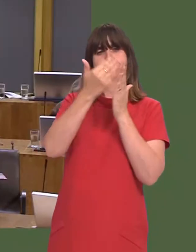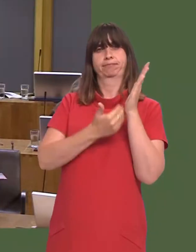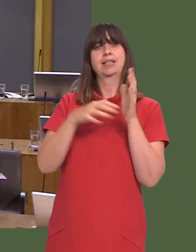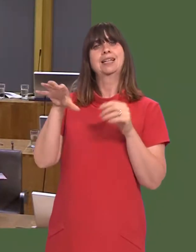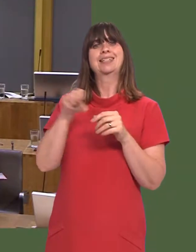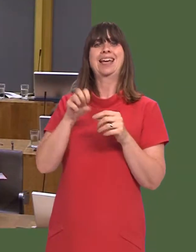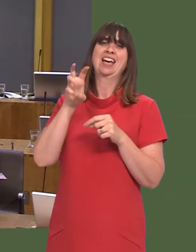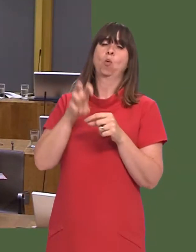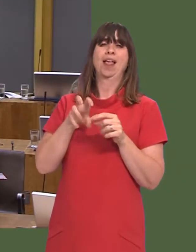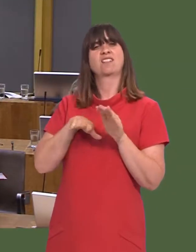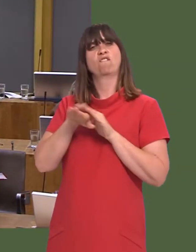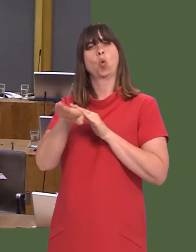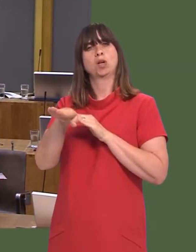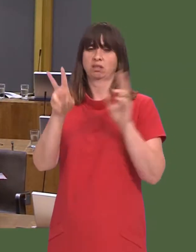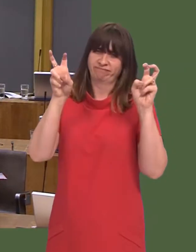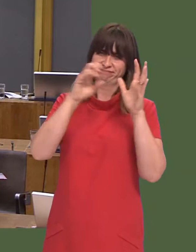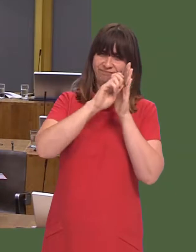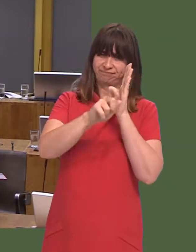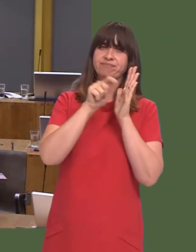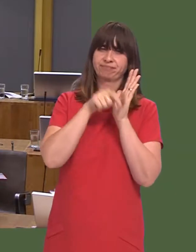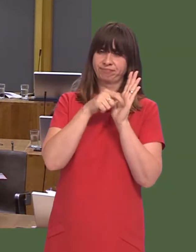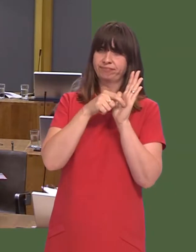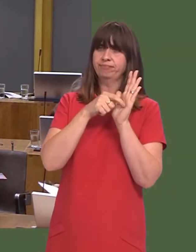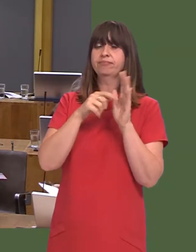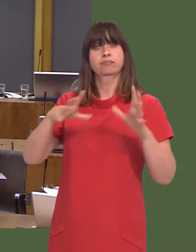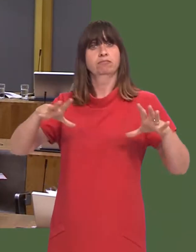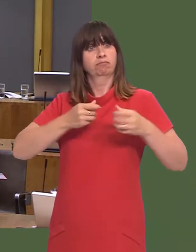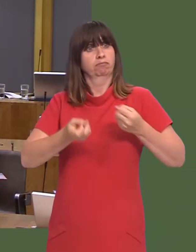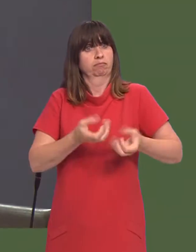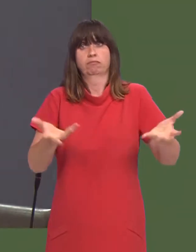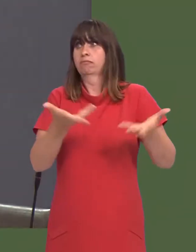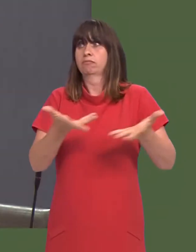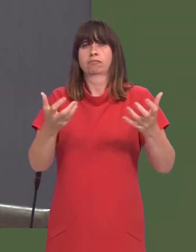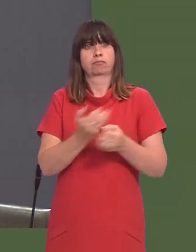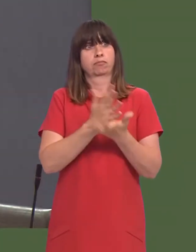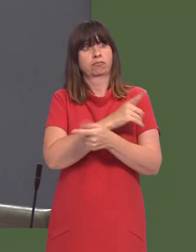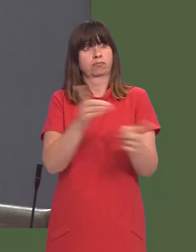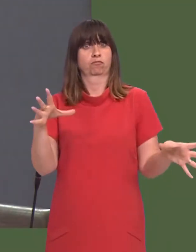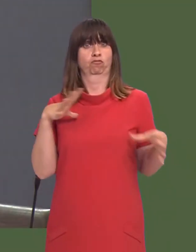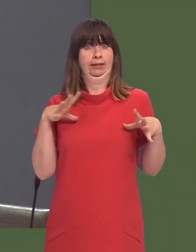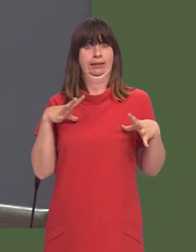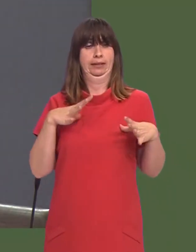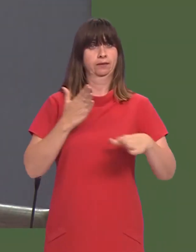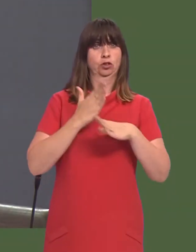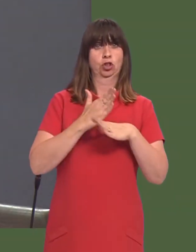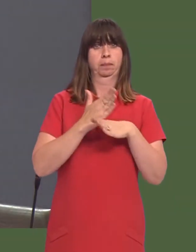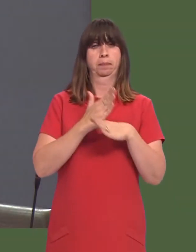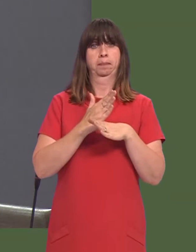includes a commitment to reshape employability support for job-ready individuals and for those furthest away from the labour market.